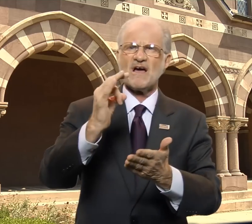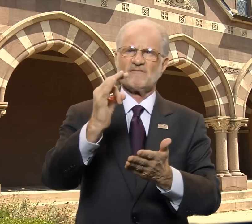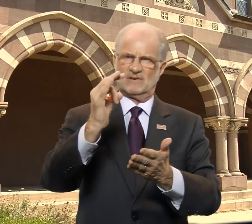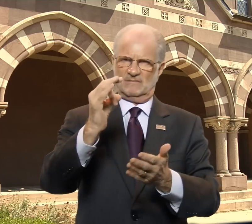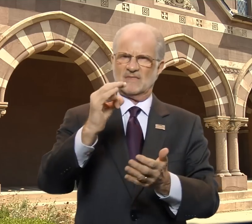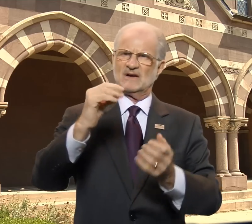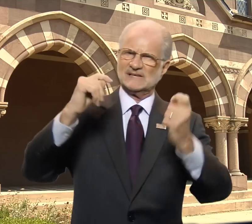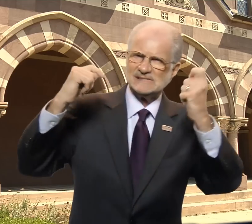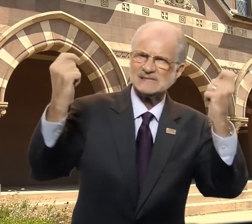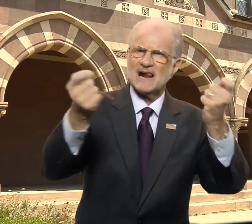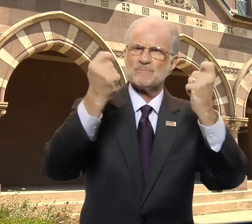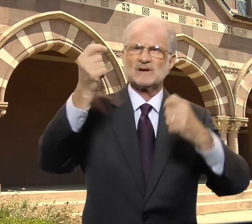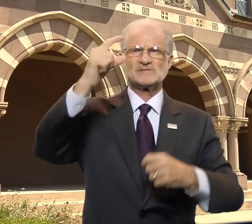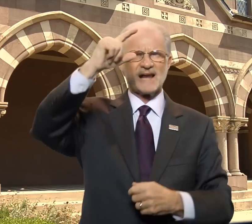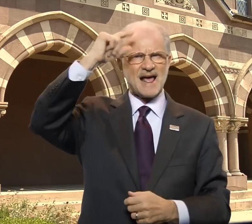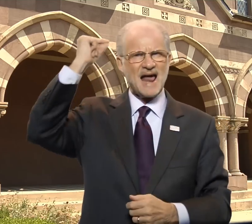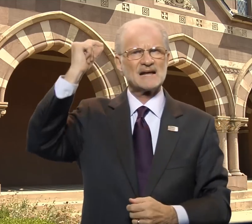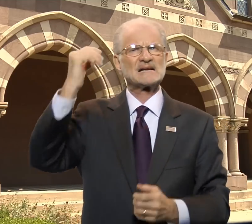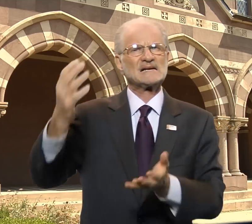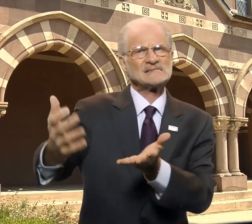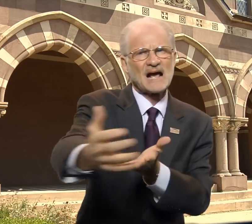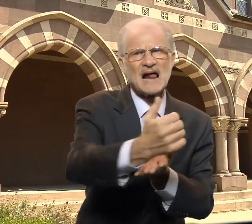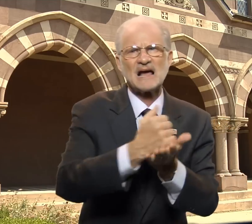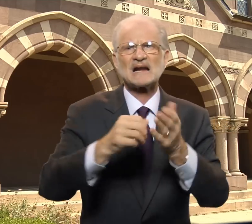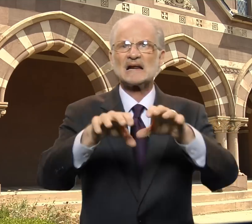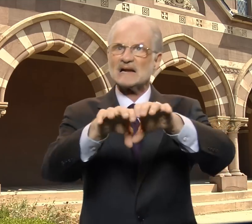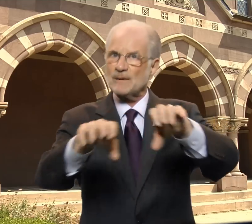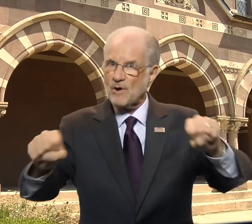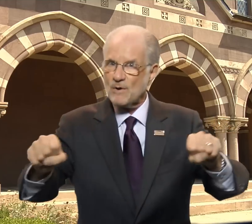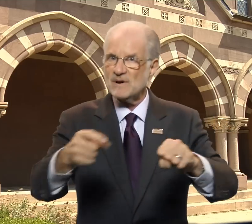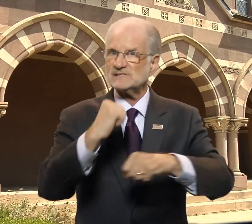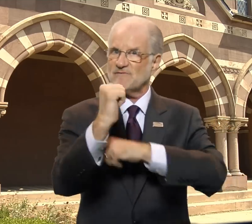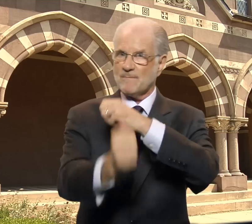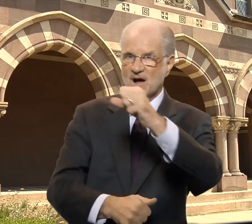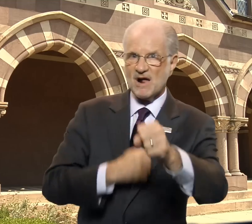As part of the celebration, Gallaudet is collecting diplomas from alumni to be featured